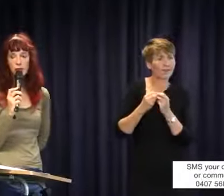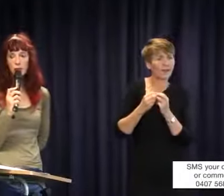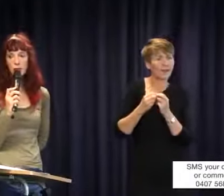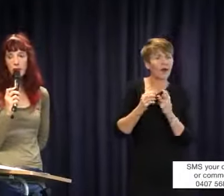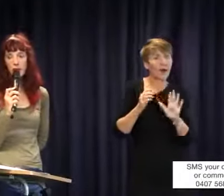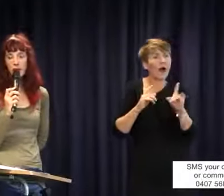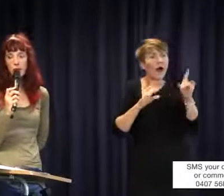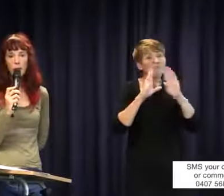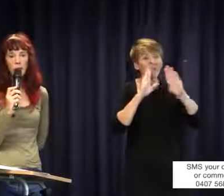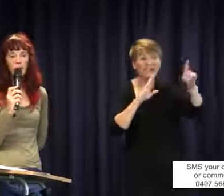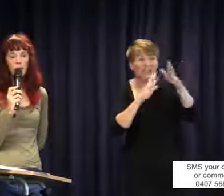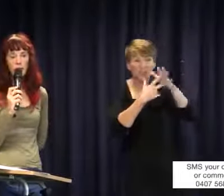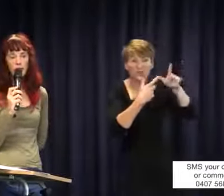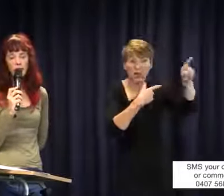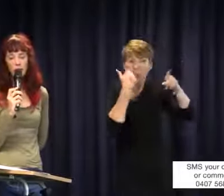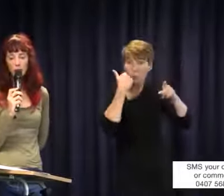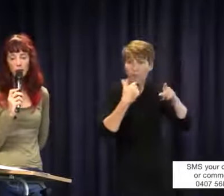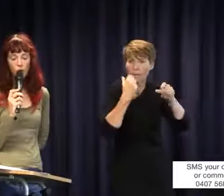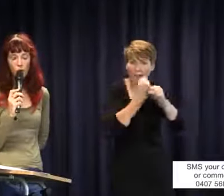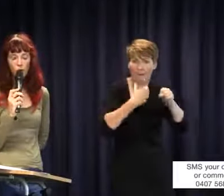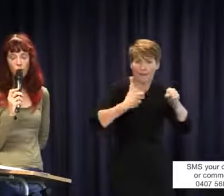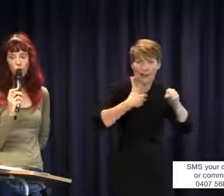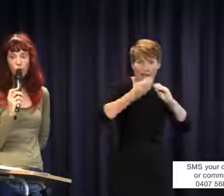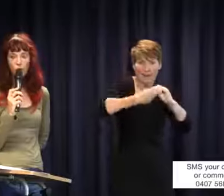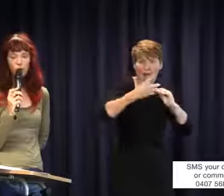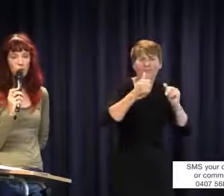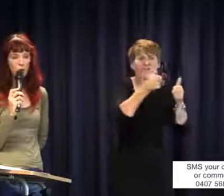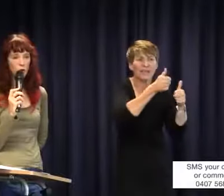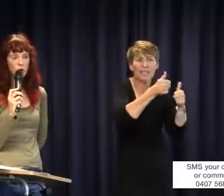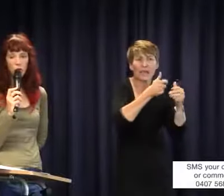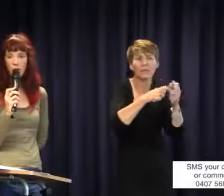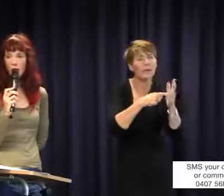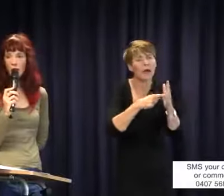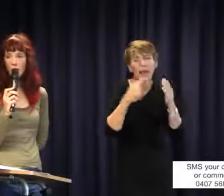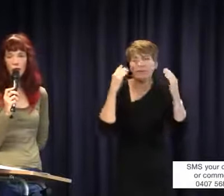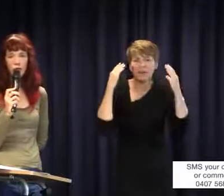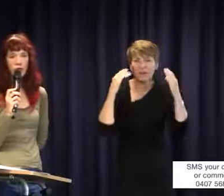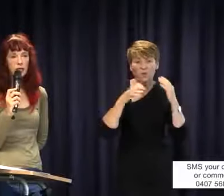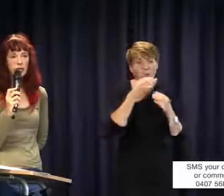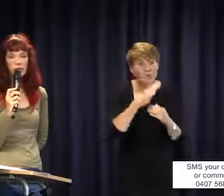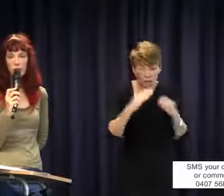has been made but, as I said before, whether your child is moderate, mild, severe, it does